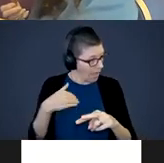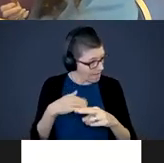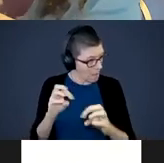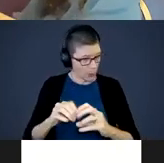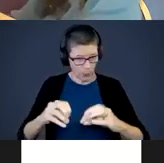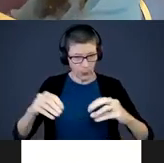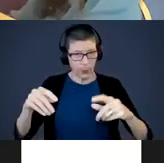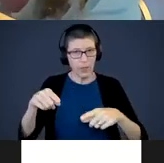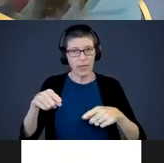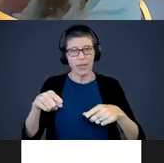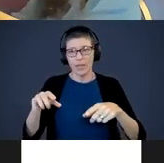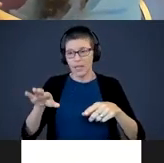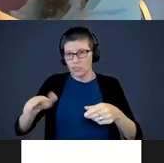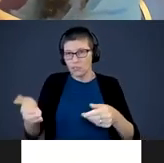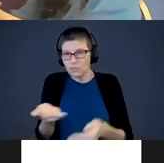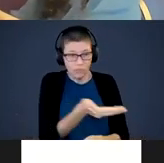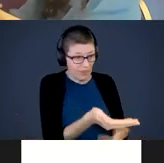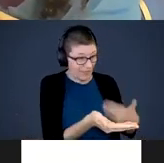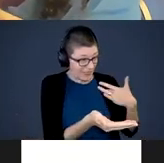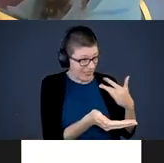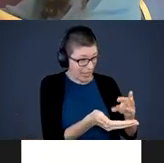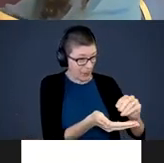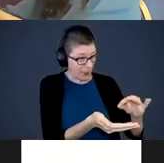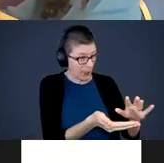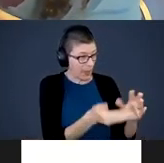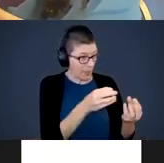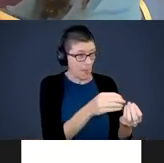bubbles, letting baby touch the bubbles. “Feel the bubbles. Pop, pop, pop, pop.”